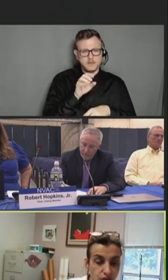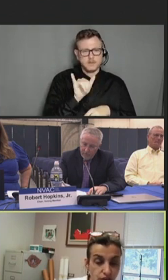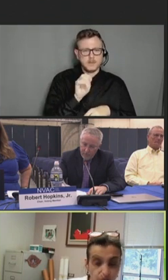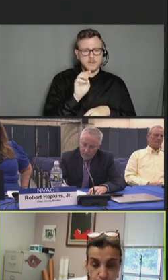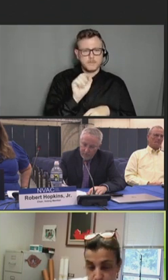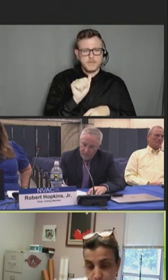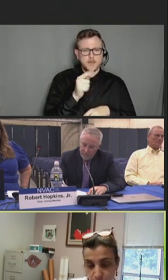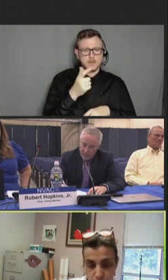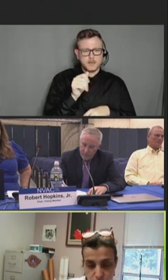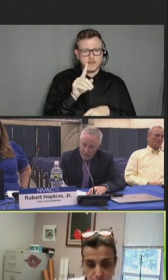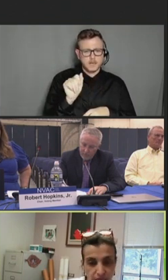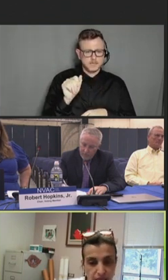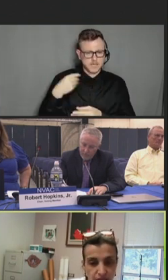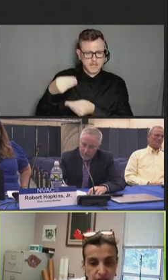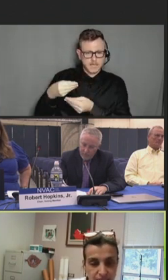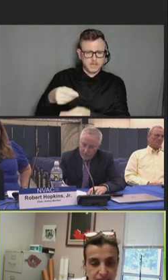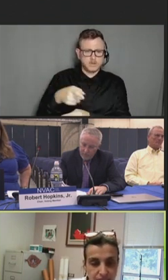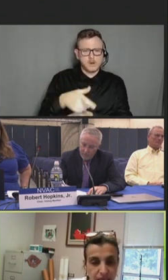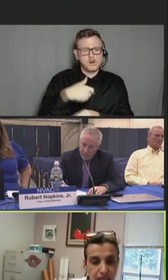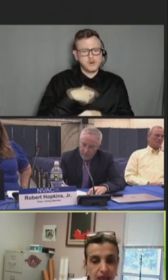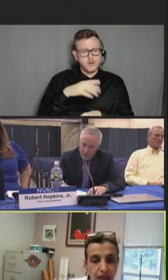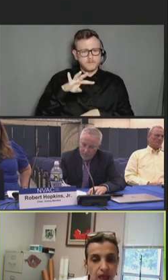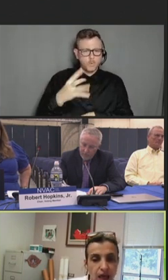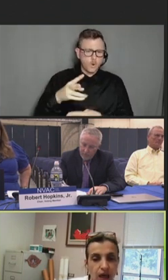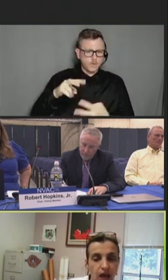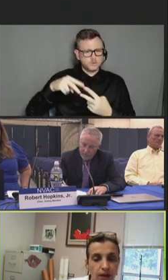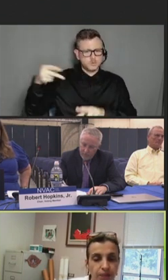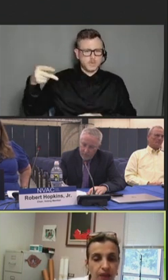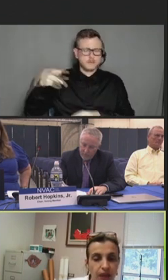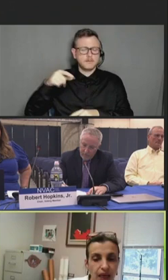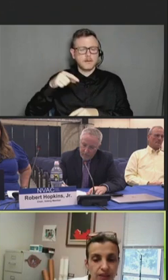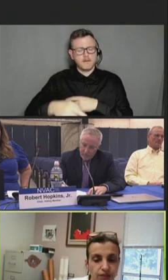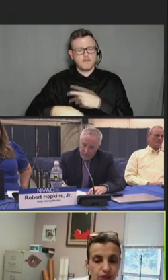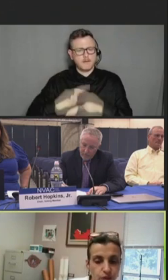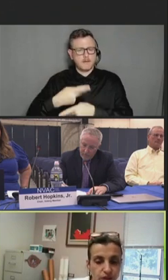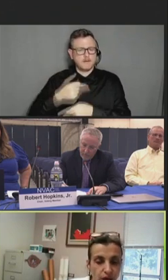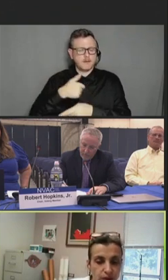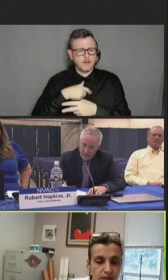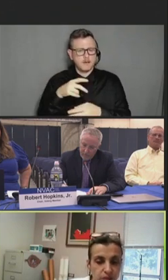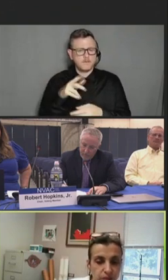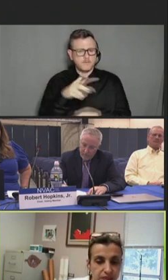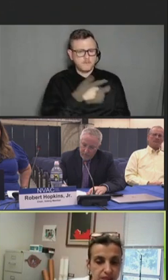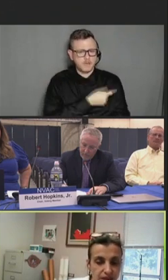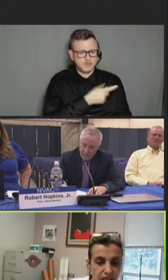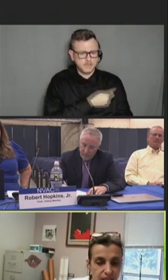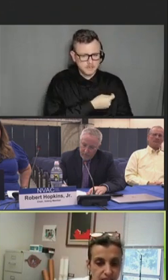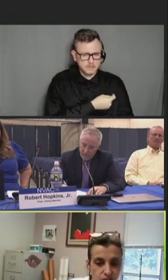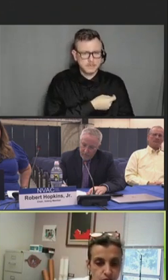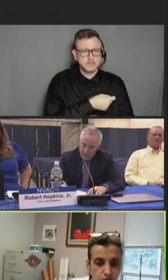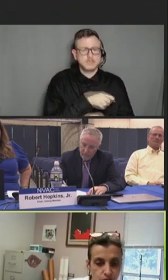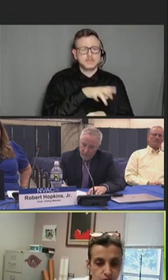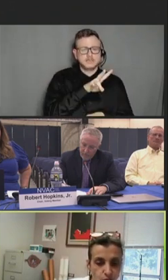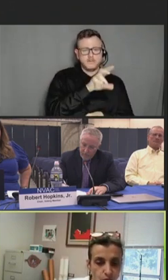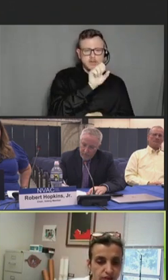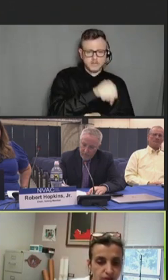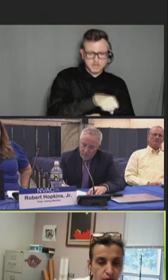as the fourth strain in the vaccine had a vote that was split seven yes, two no, and